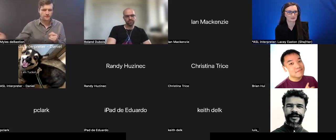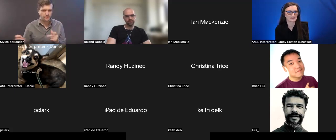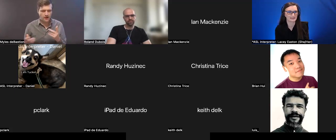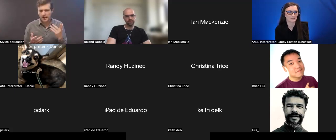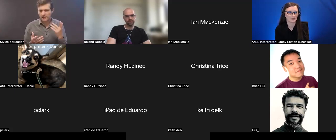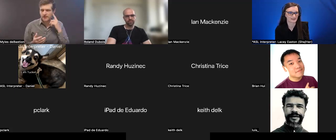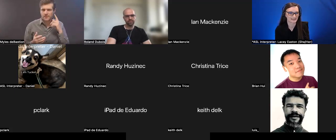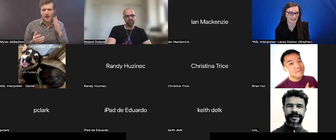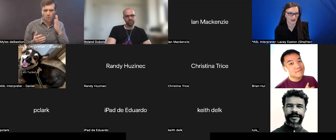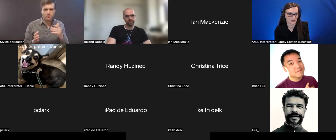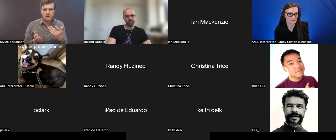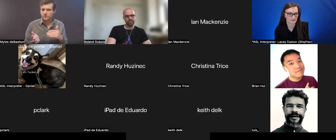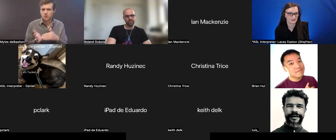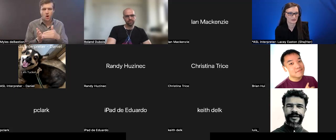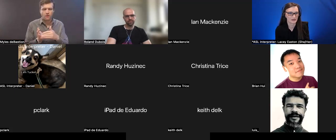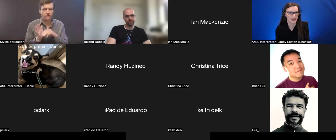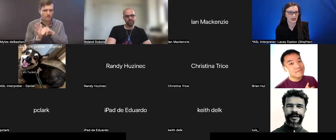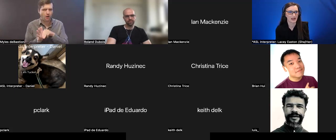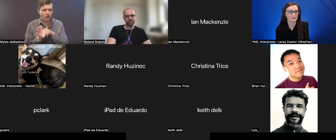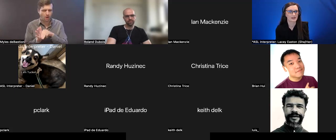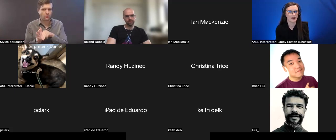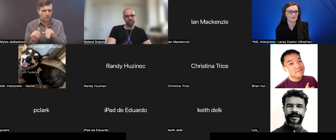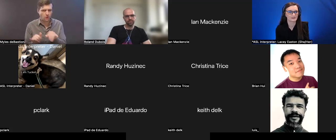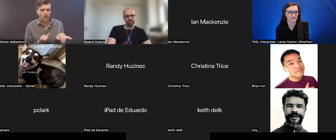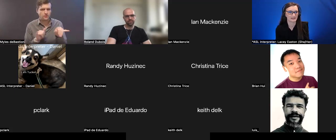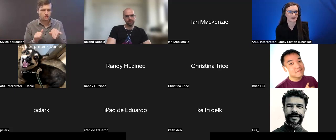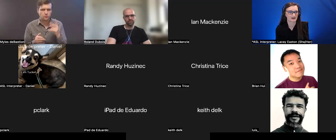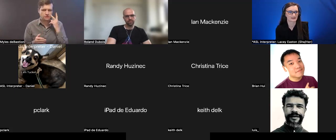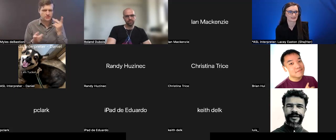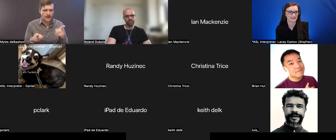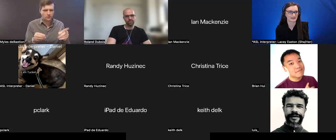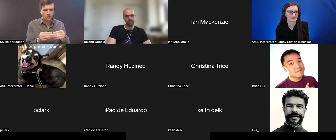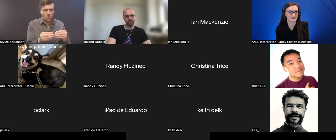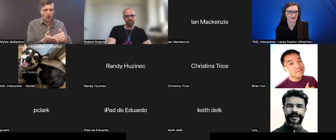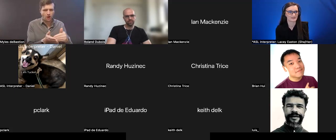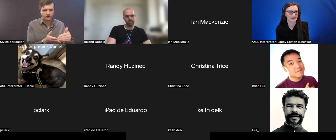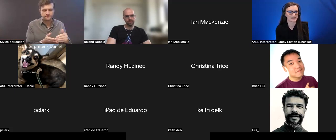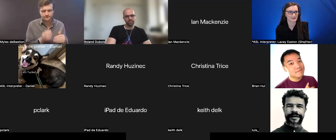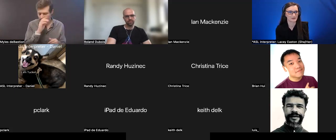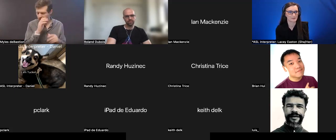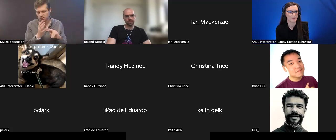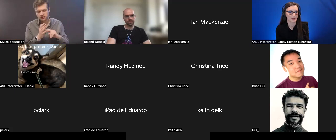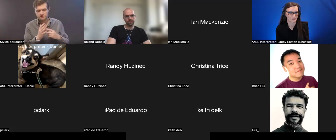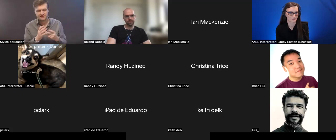separate this out, we often are seeing that very similar models